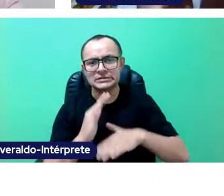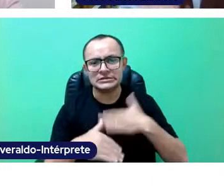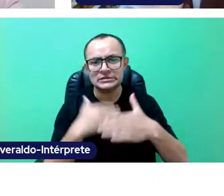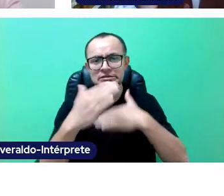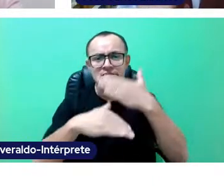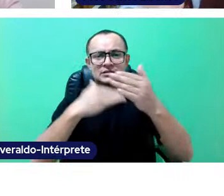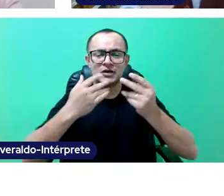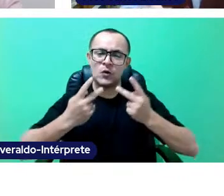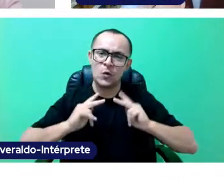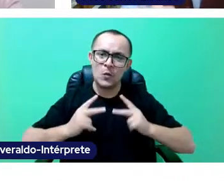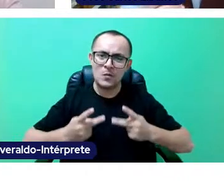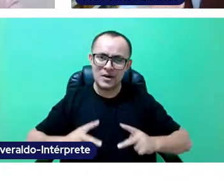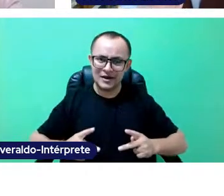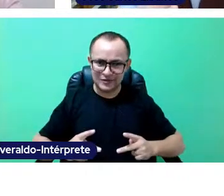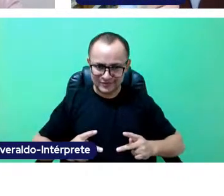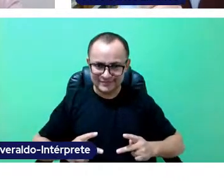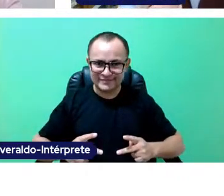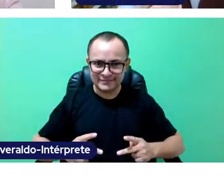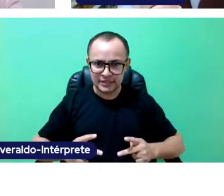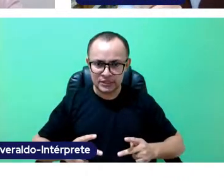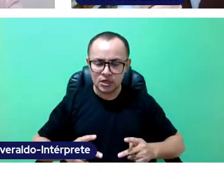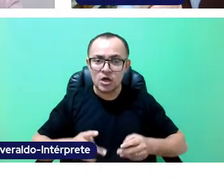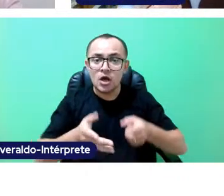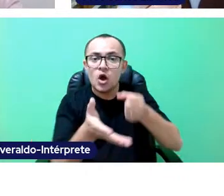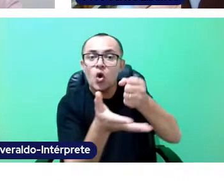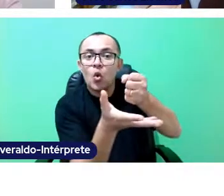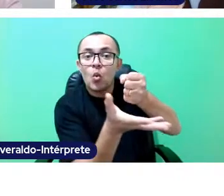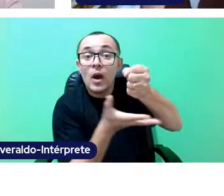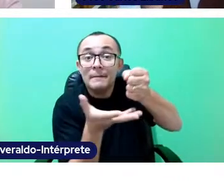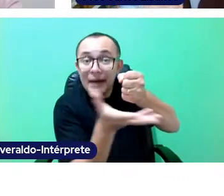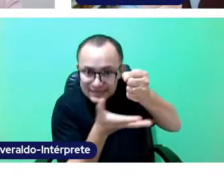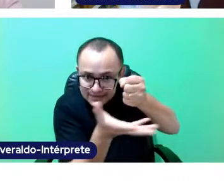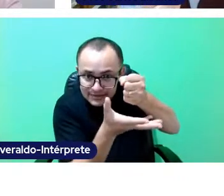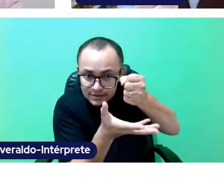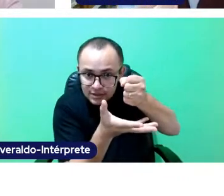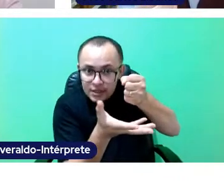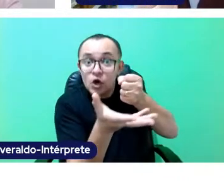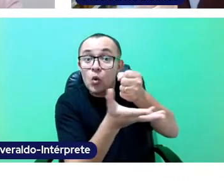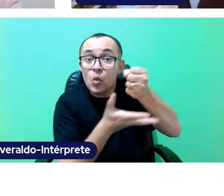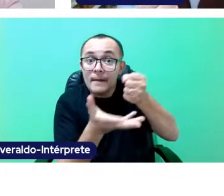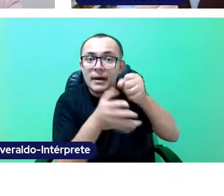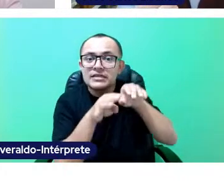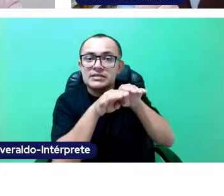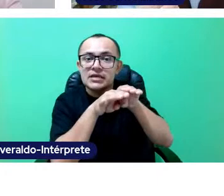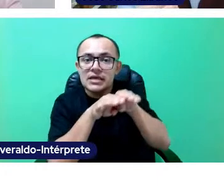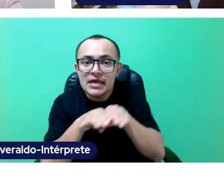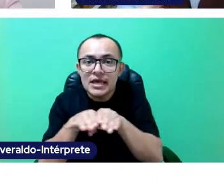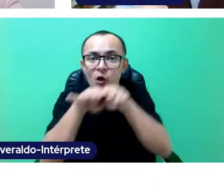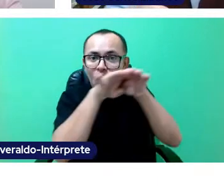We may do that by keeping a knowledge foundation that should be equal and common to everyone,